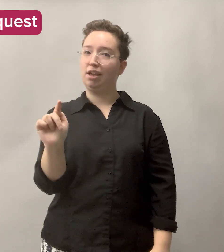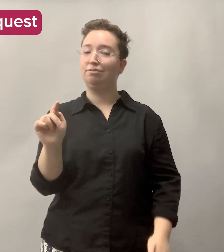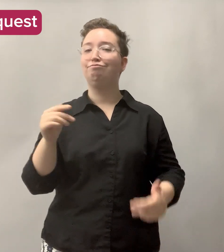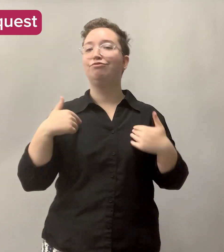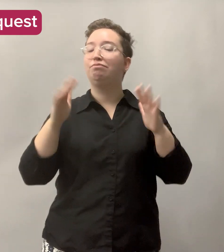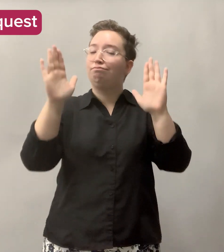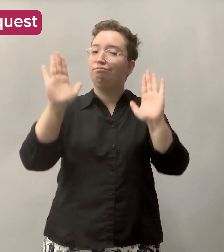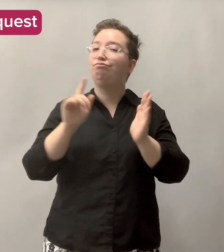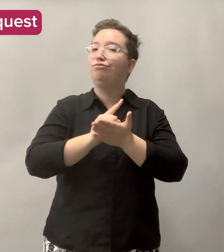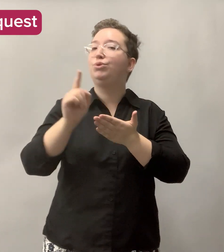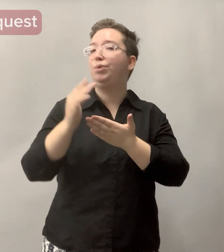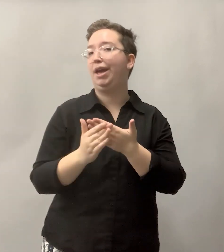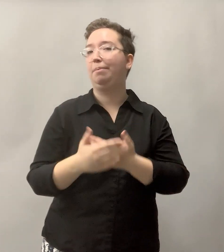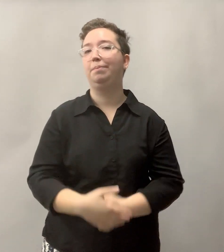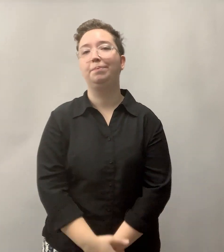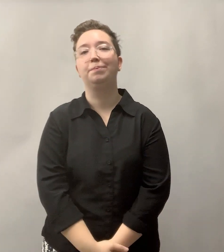Have a great weekend!